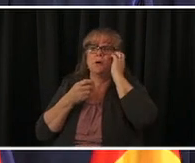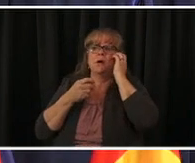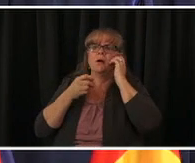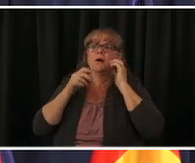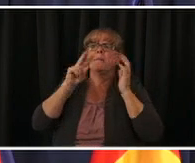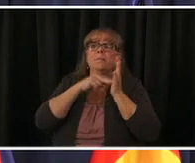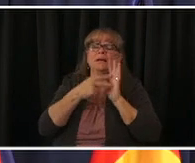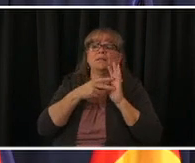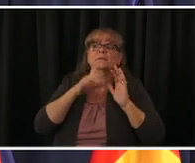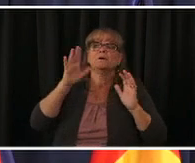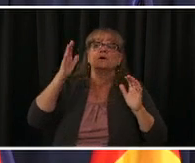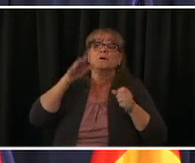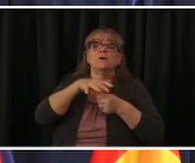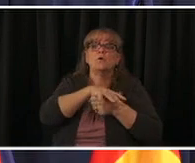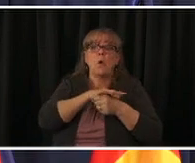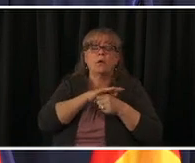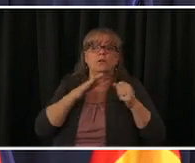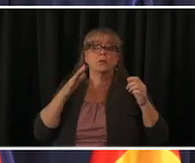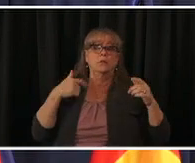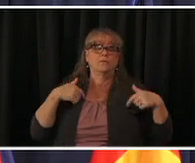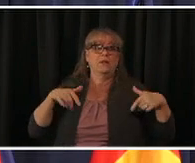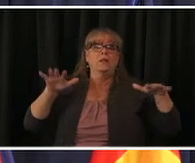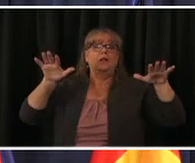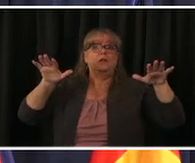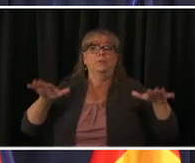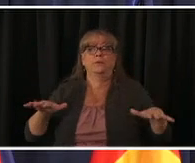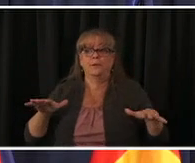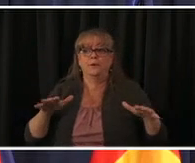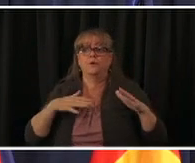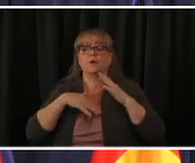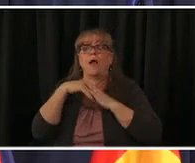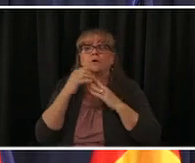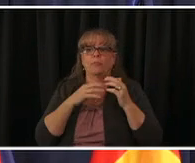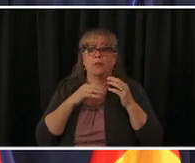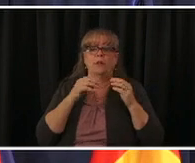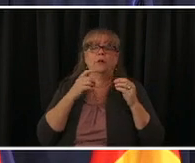less of the distancing restrictions uh that they that they might implement you know through april